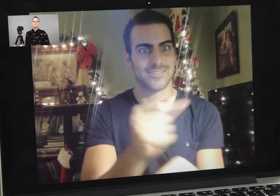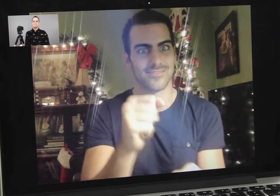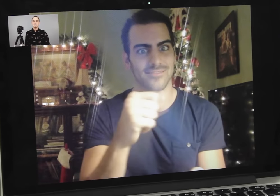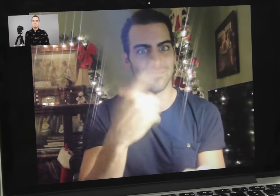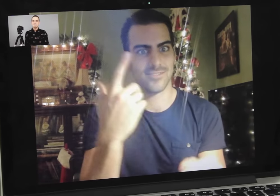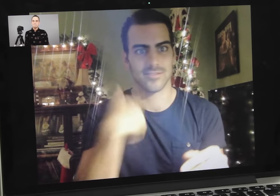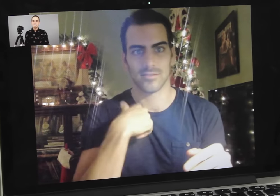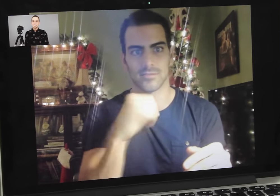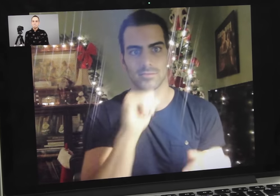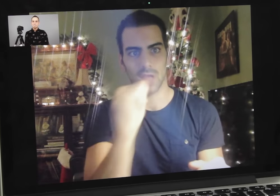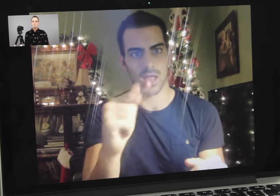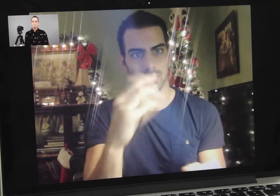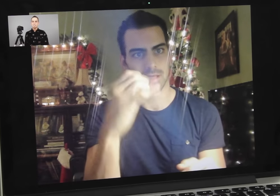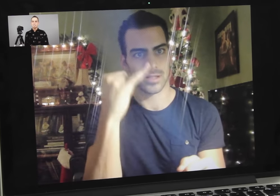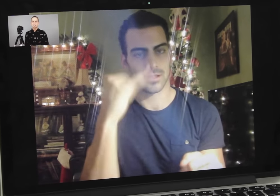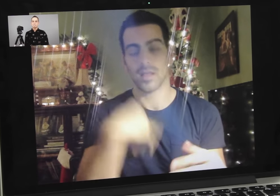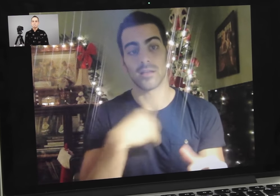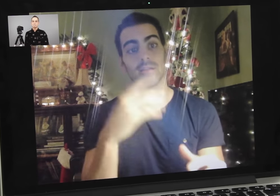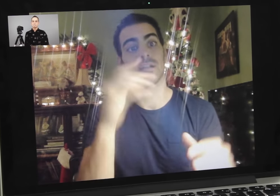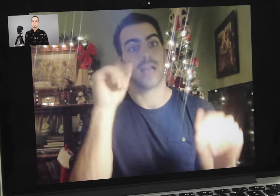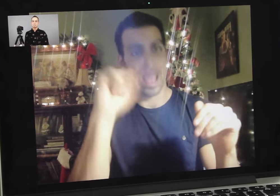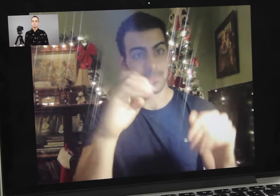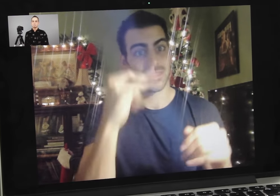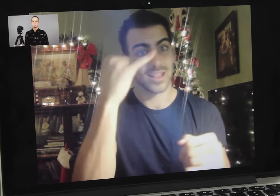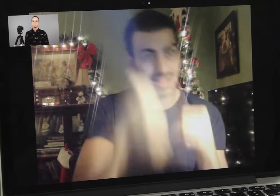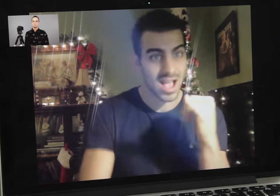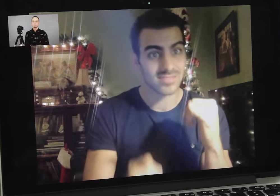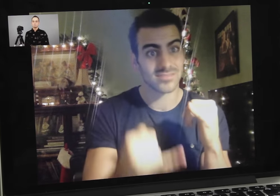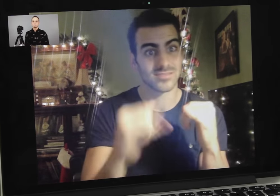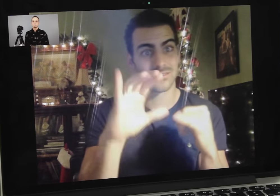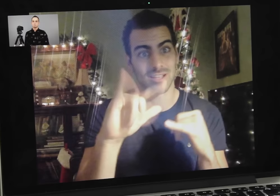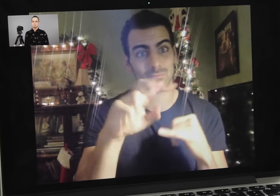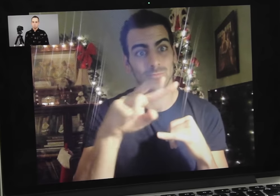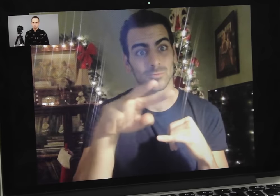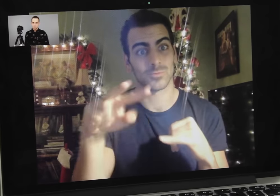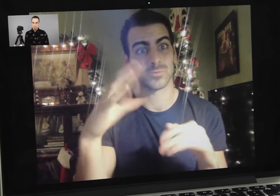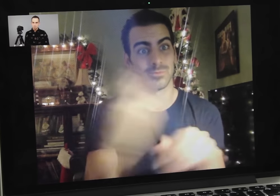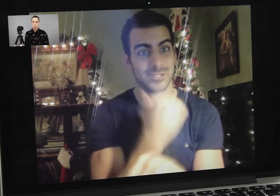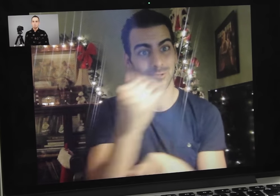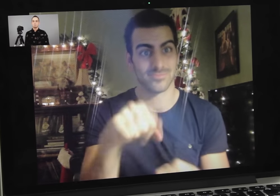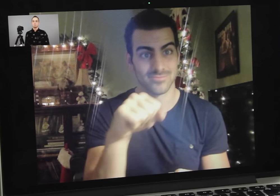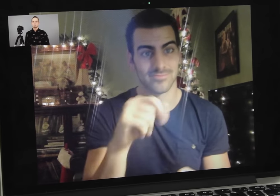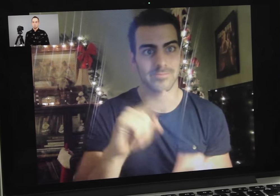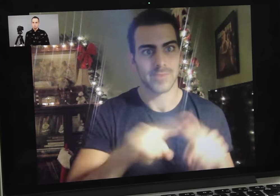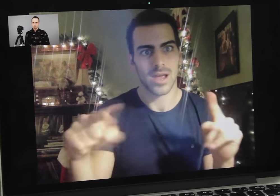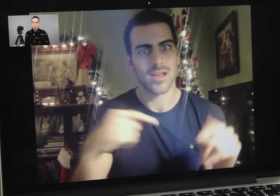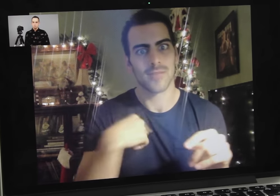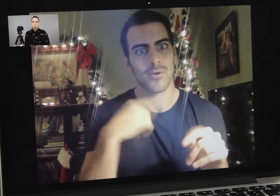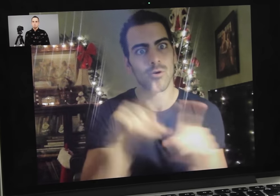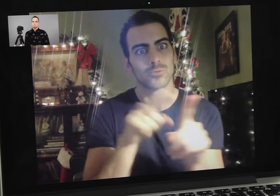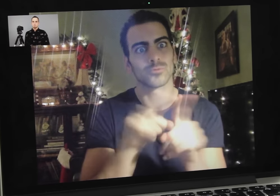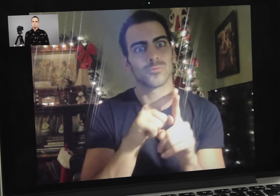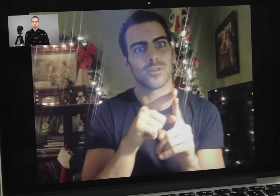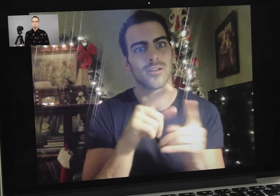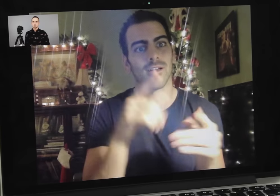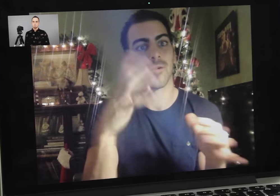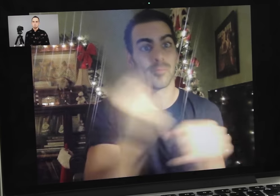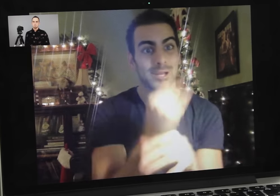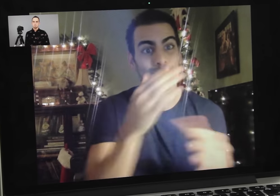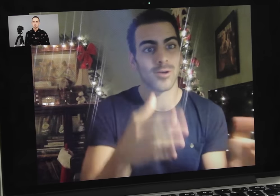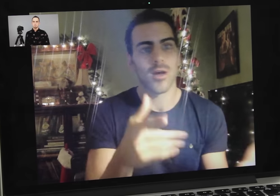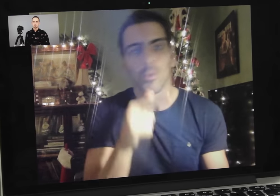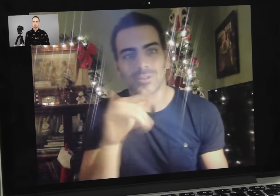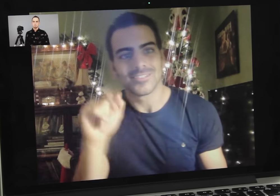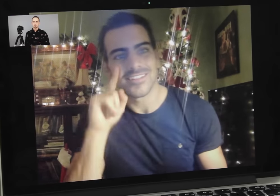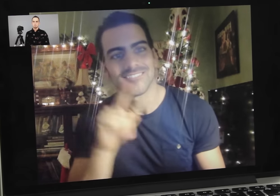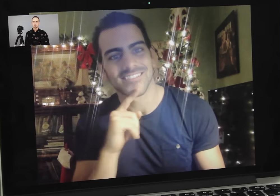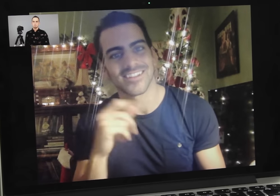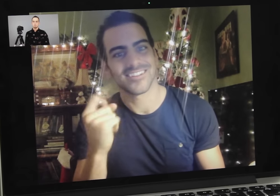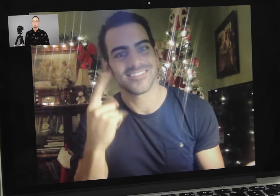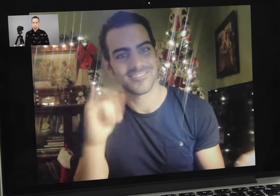Nyle: That’s right. I’m not just the last winner of Cycle 22, but also a winner who is Deaf.